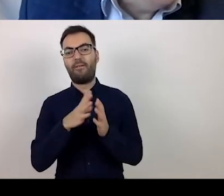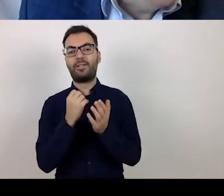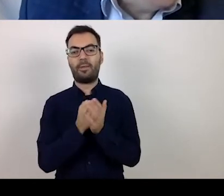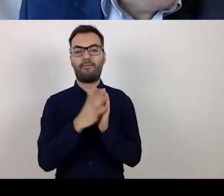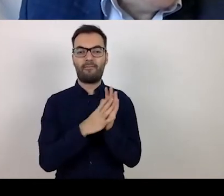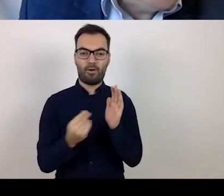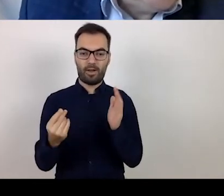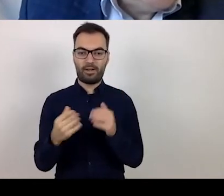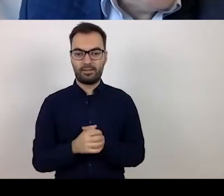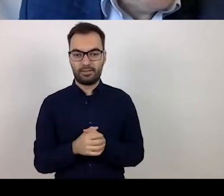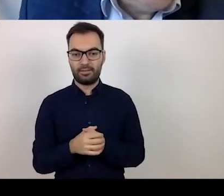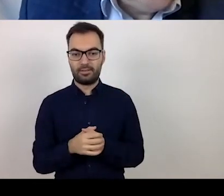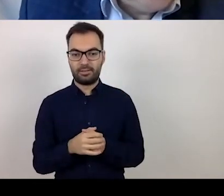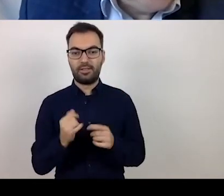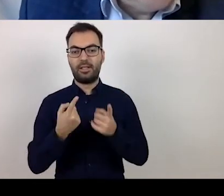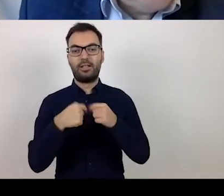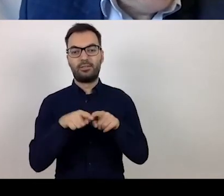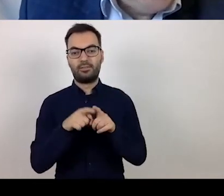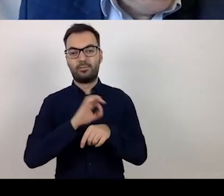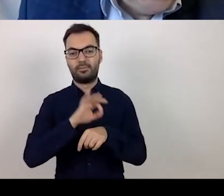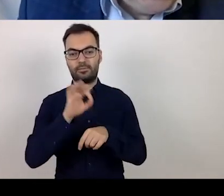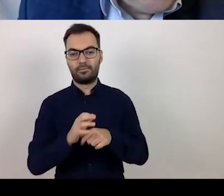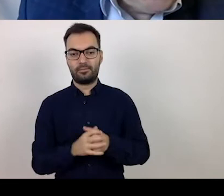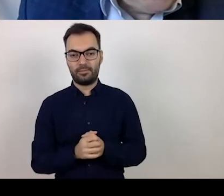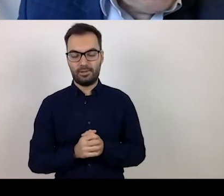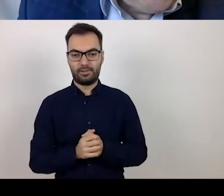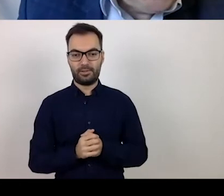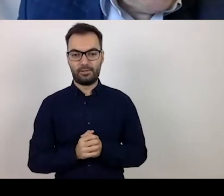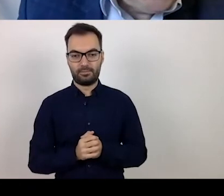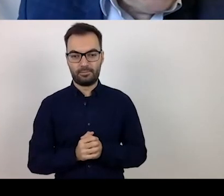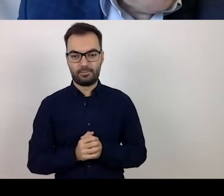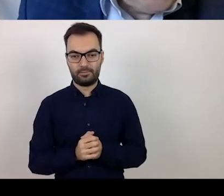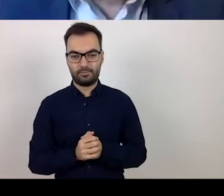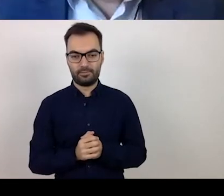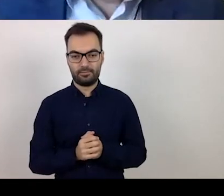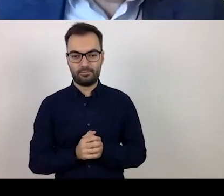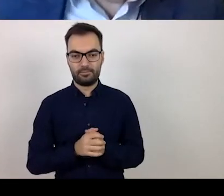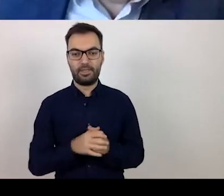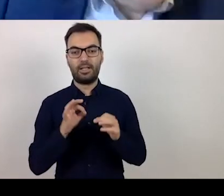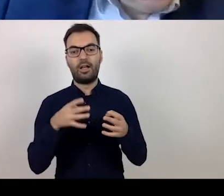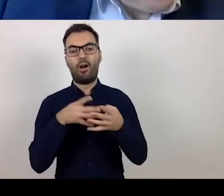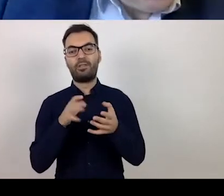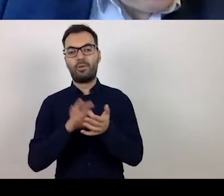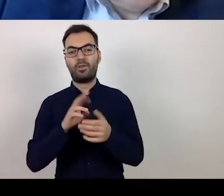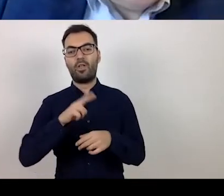related to project implementation. I am also an evaluator for the Norway Grants,